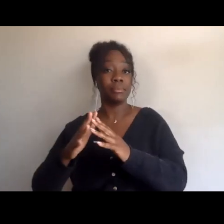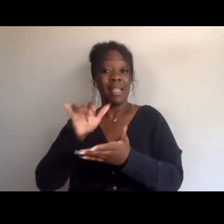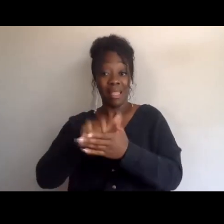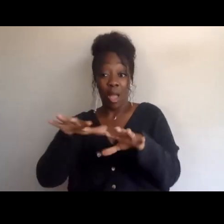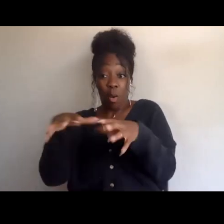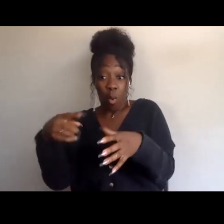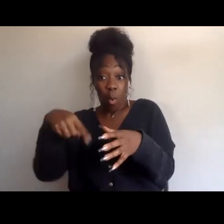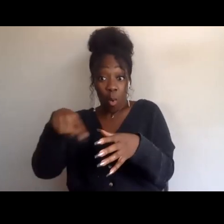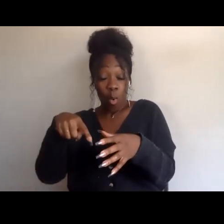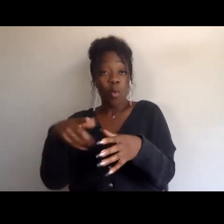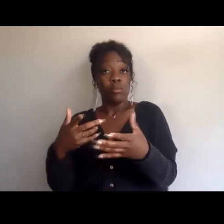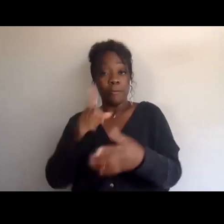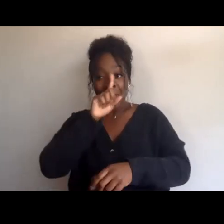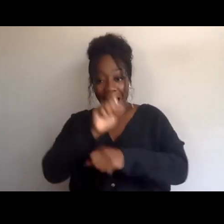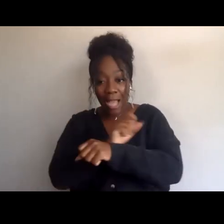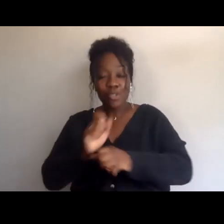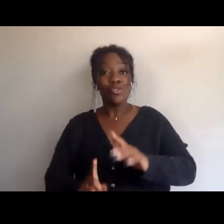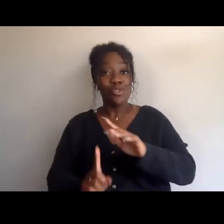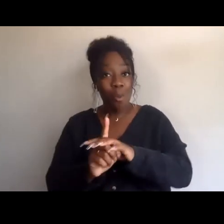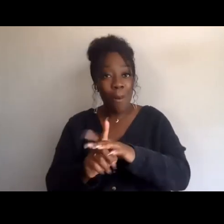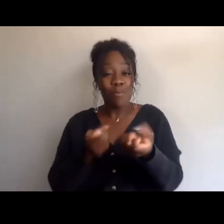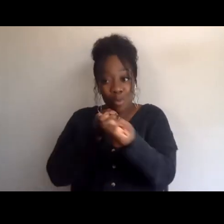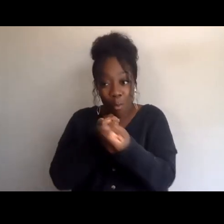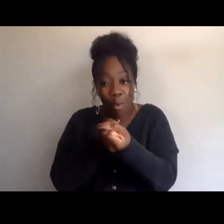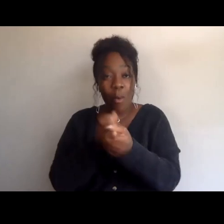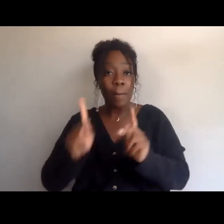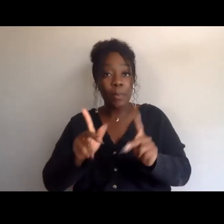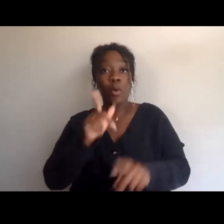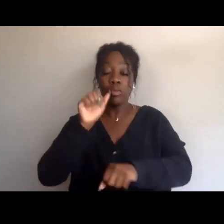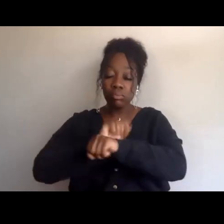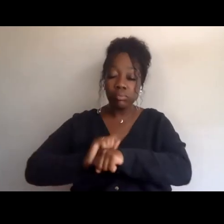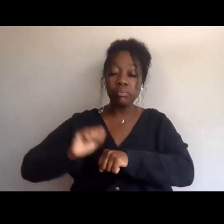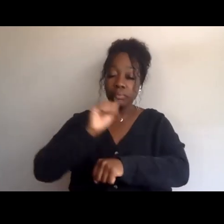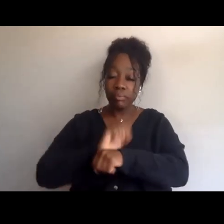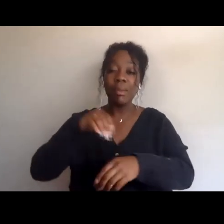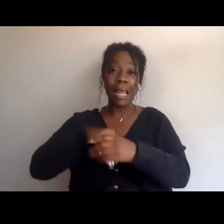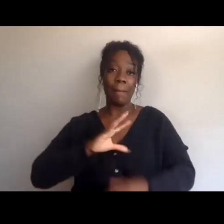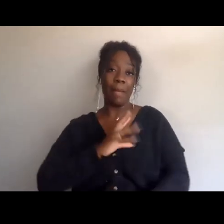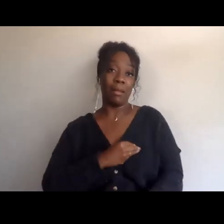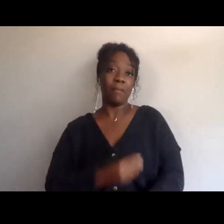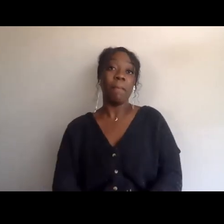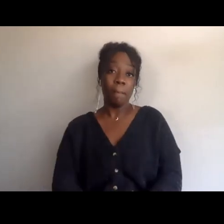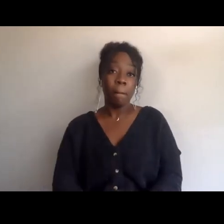in support of the work that's being done on the ground in Palestine, so here is...